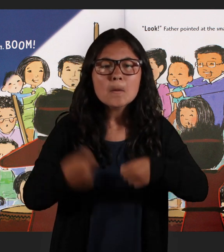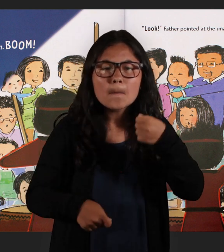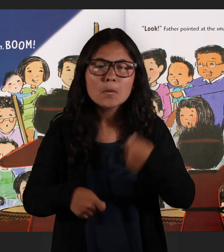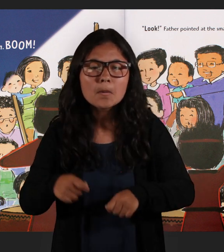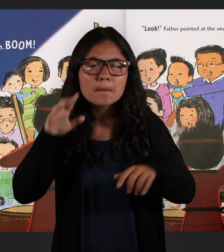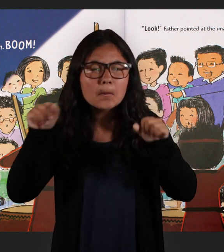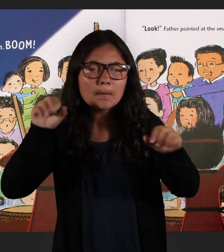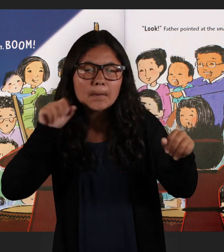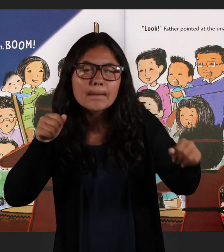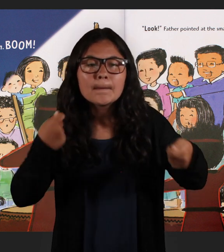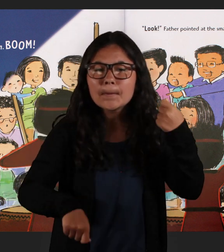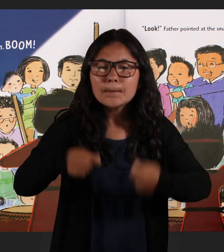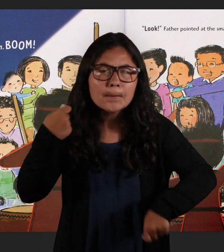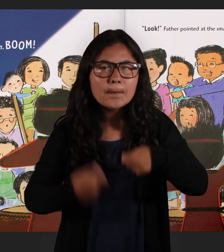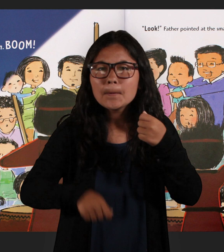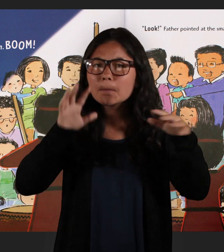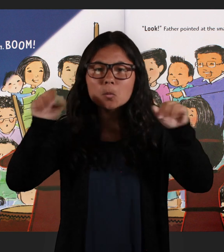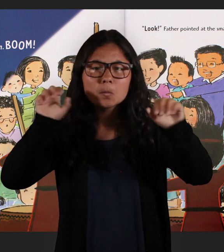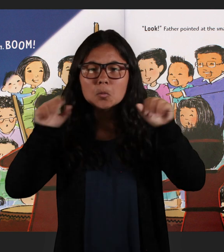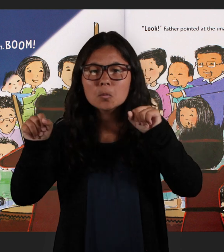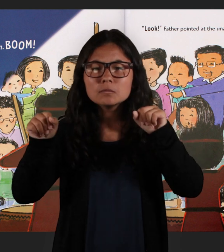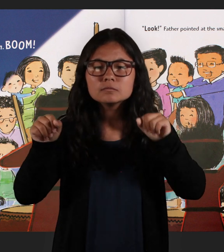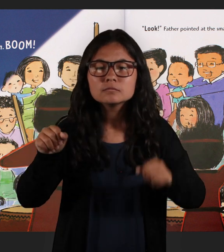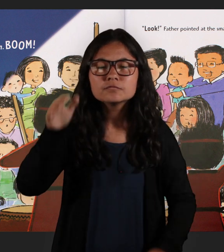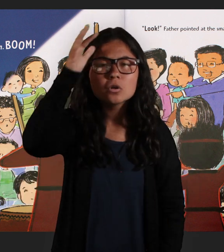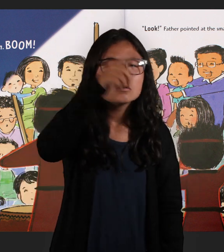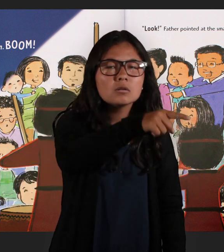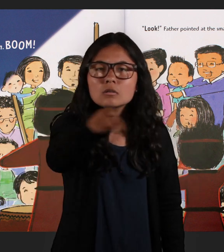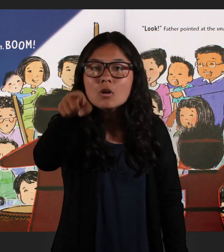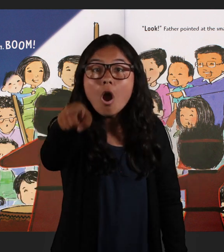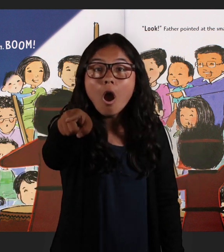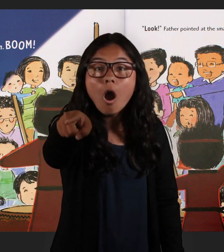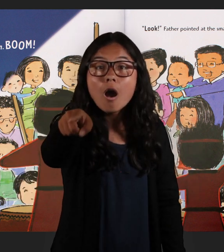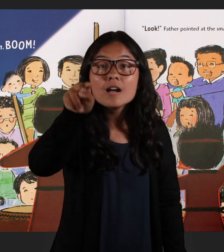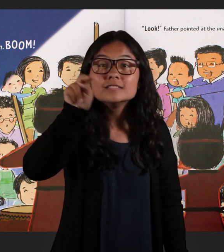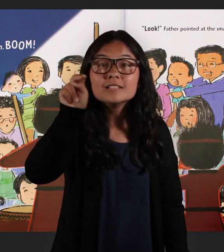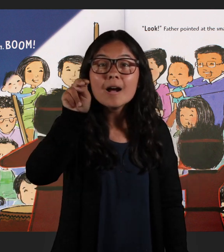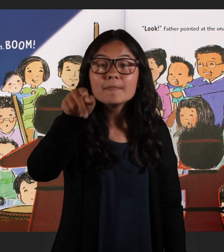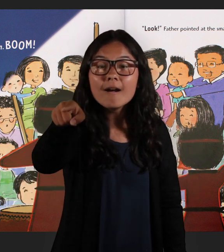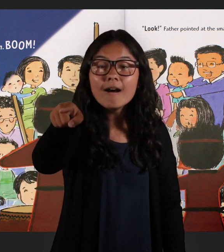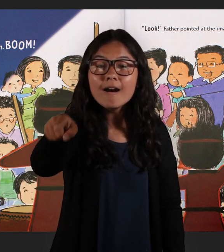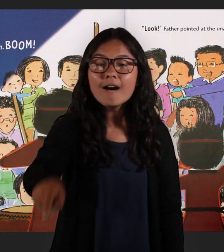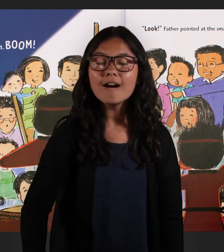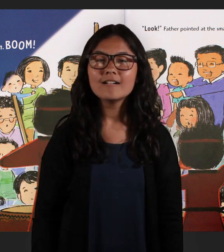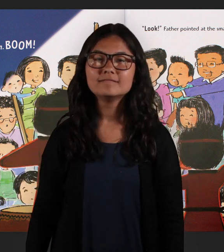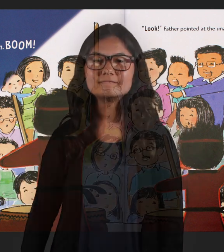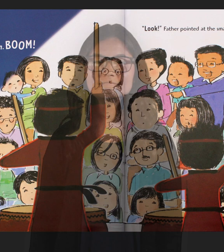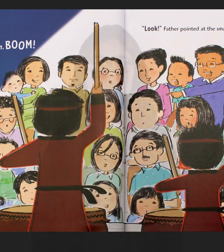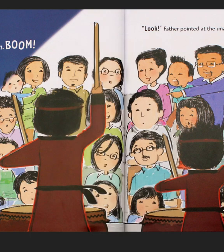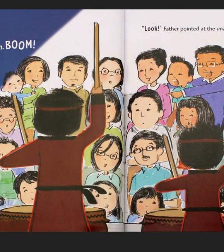BOOM! Boom-boom. BOOM! Boom-boom. BOOM! "Look!" Father pointed at the smallest drummer on the stage. "Natsumi!"